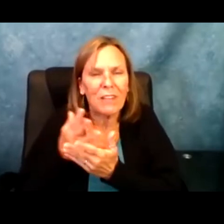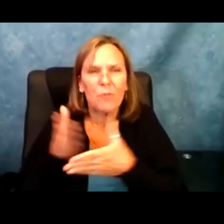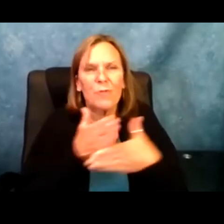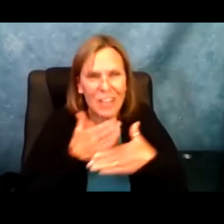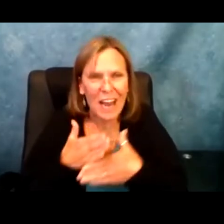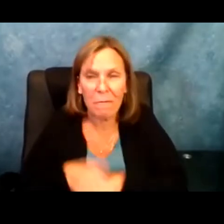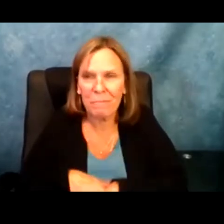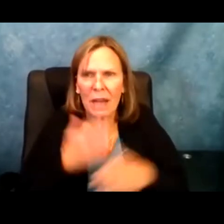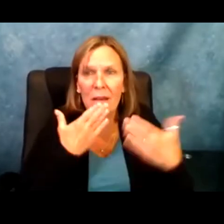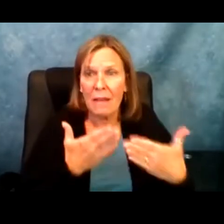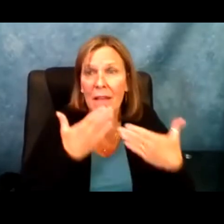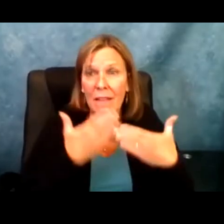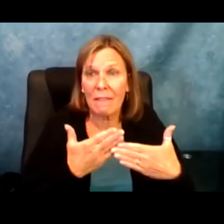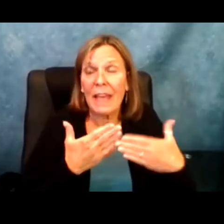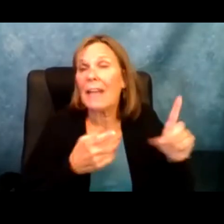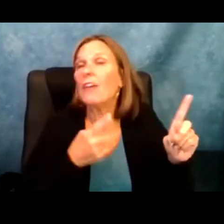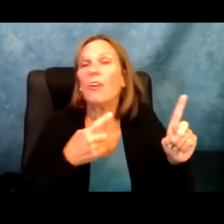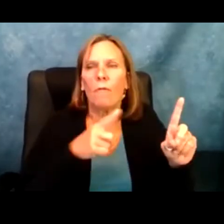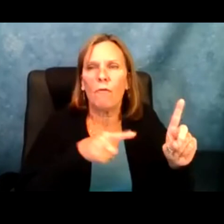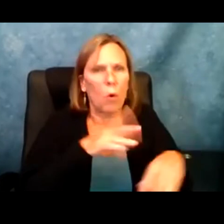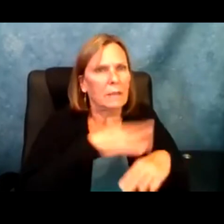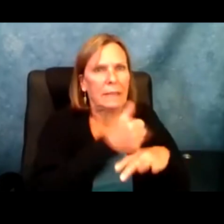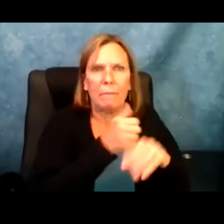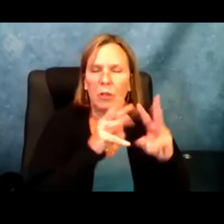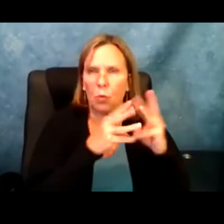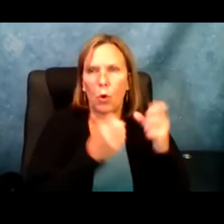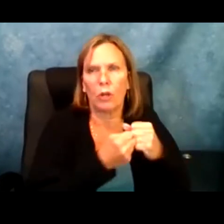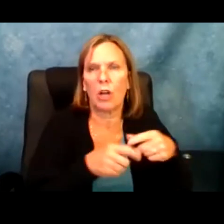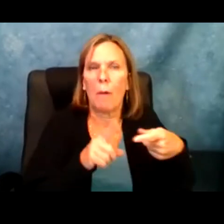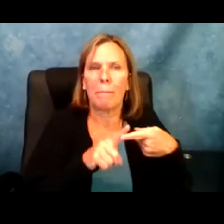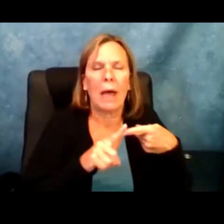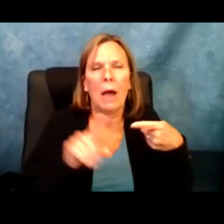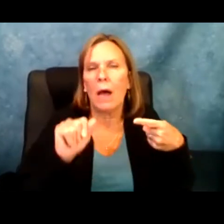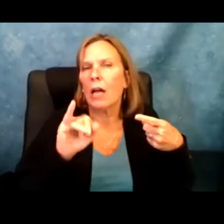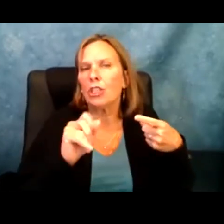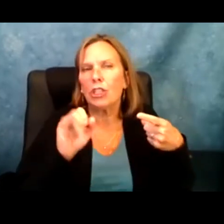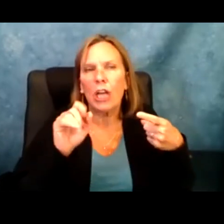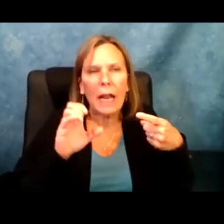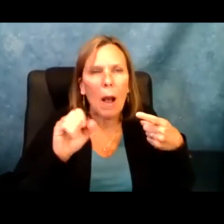policymakers after this. And I just want to say thank you again to the leaders